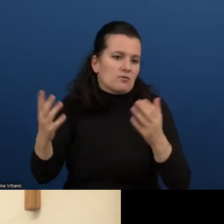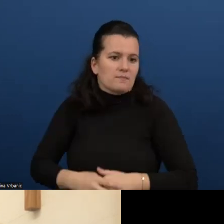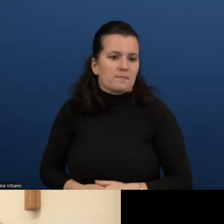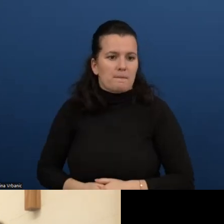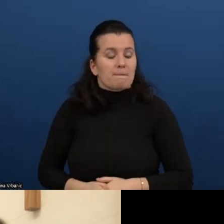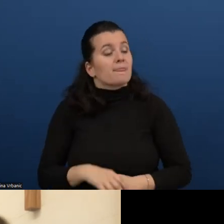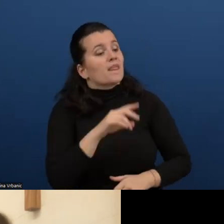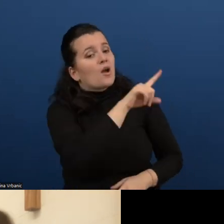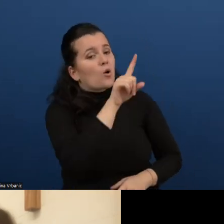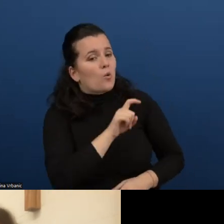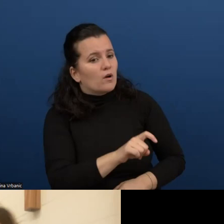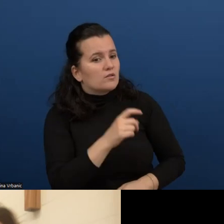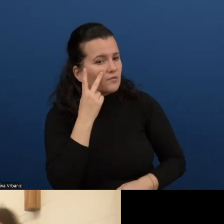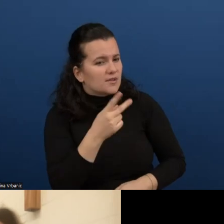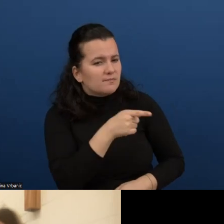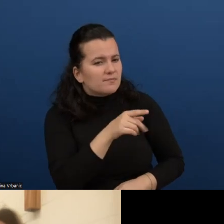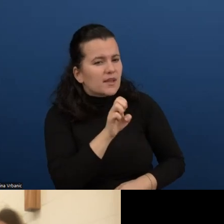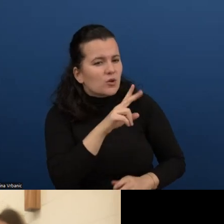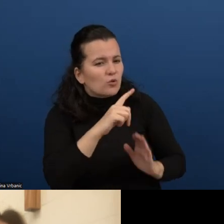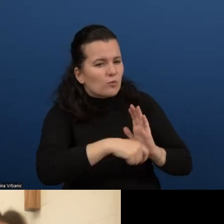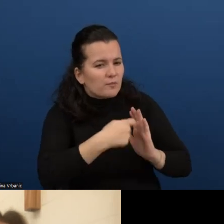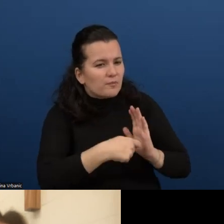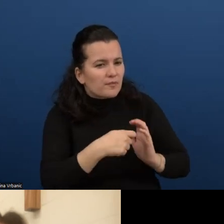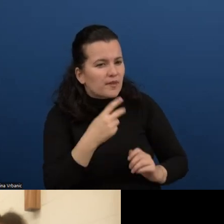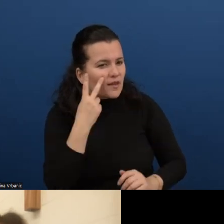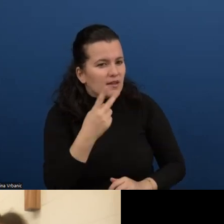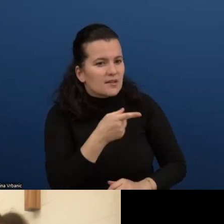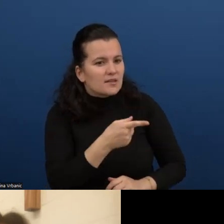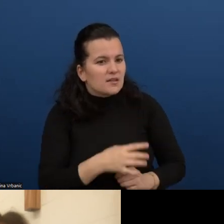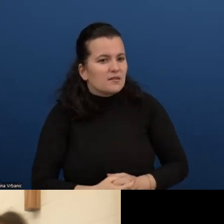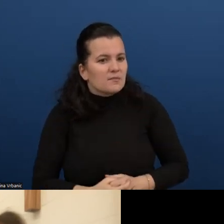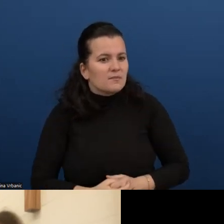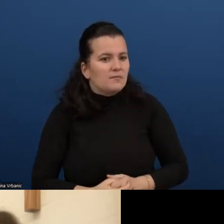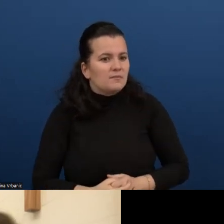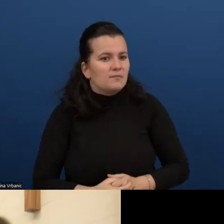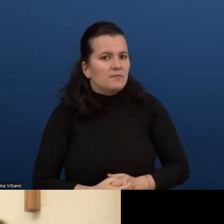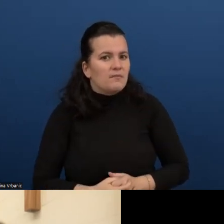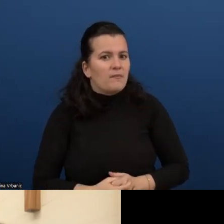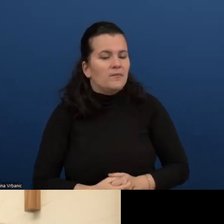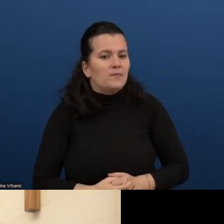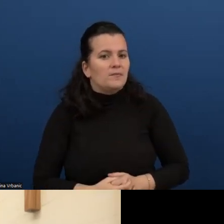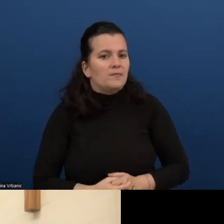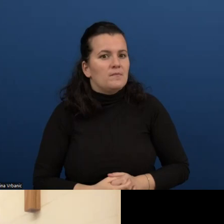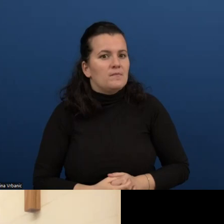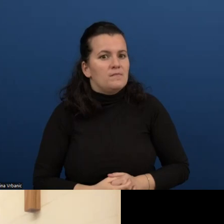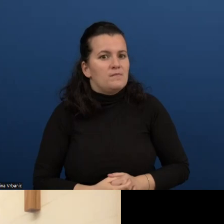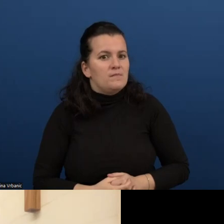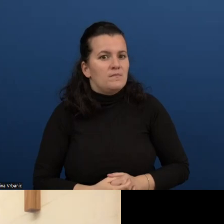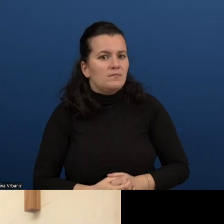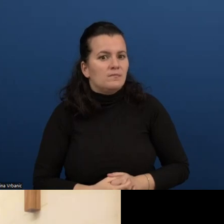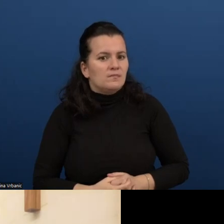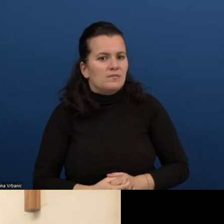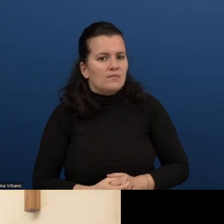test and audit web accessibility with automated, guided and manual processes, wow?